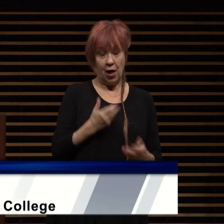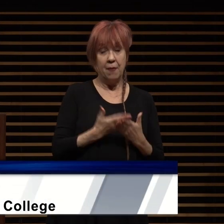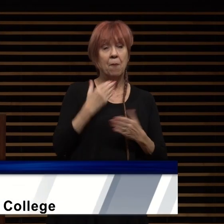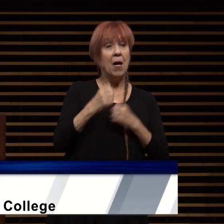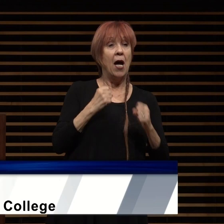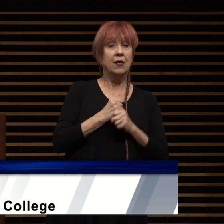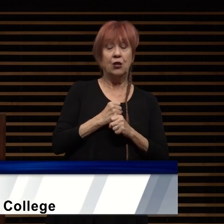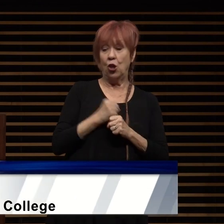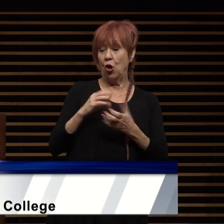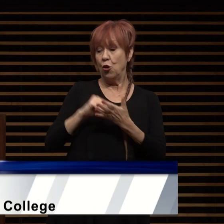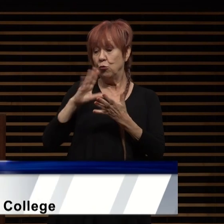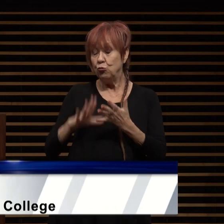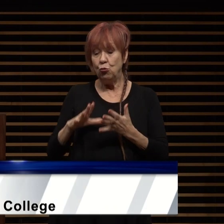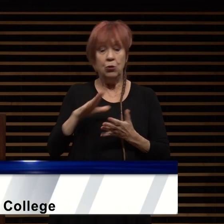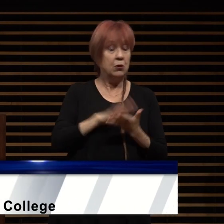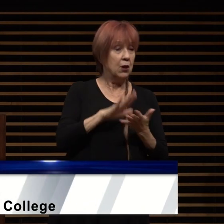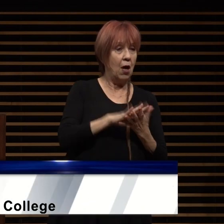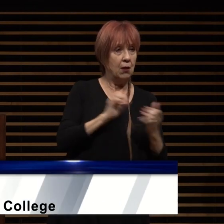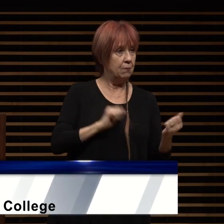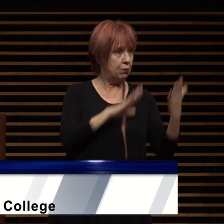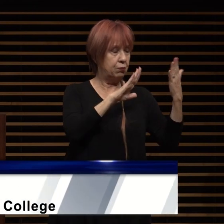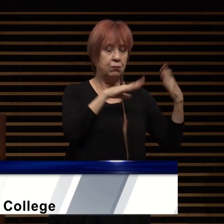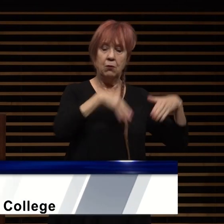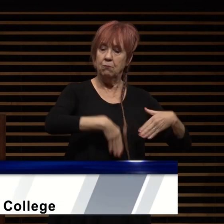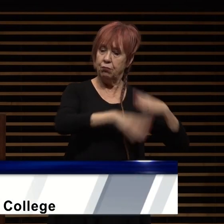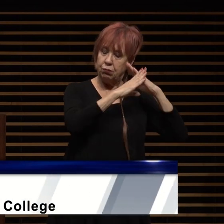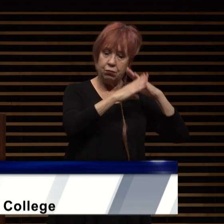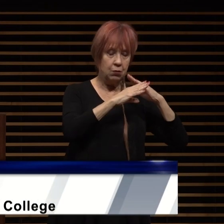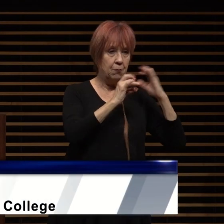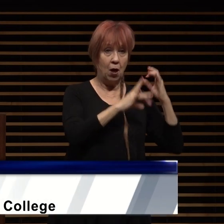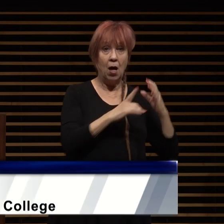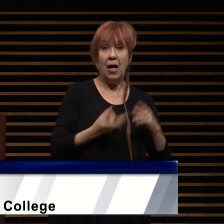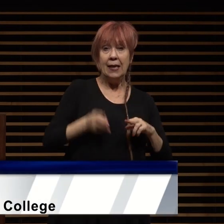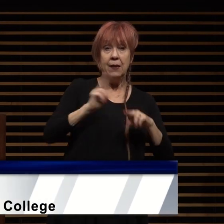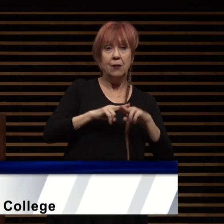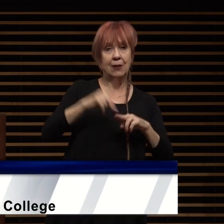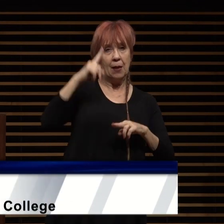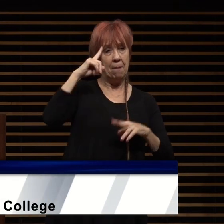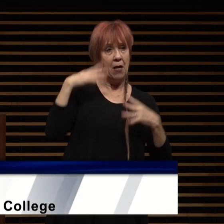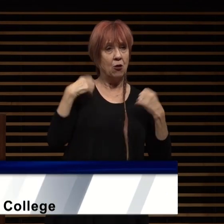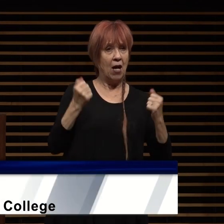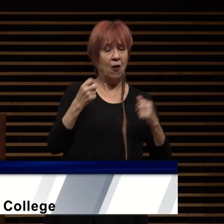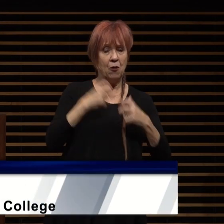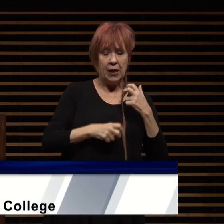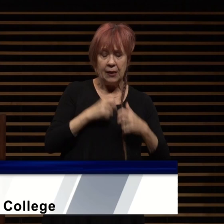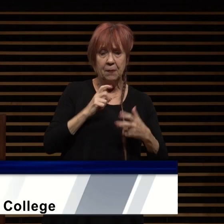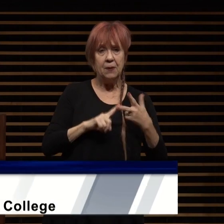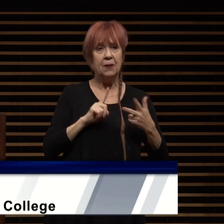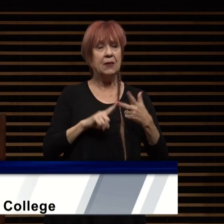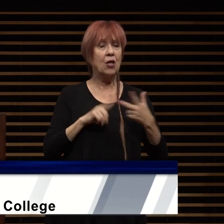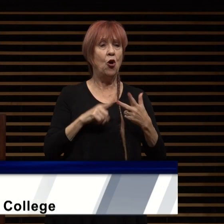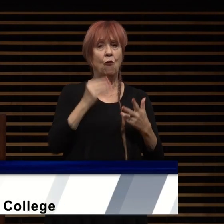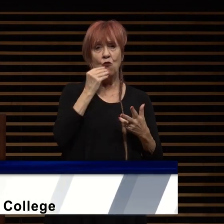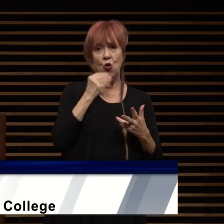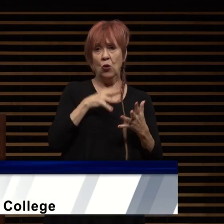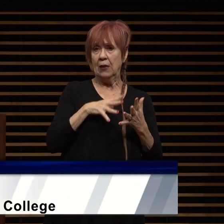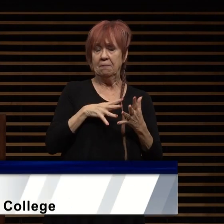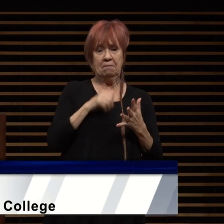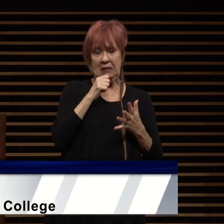insurmountable barriers we have faced an increase in mental health issues health census food